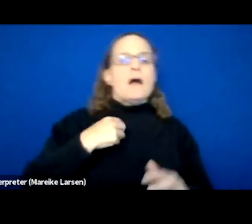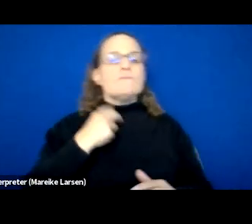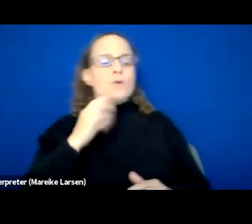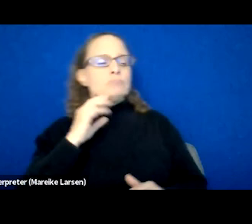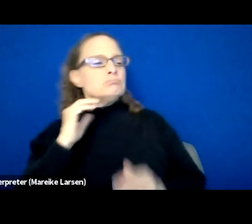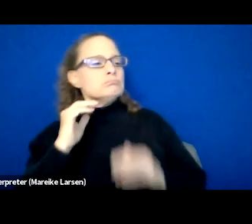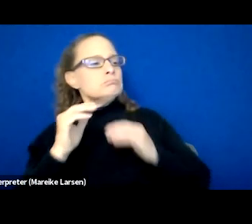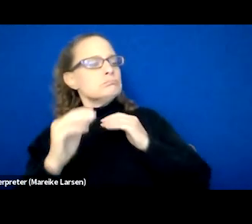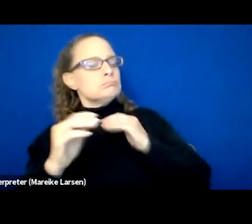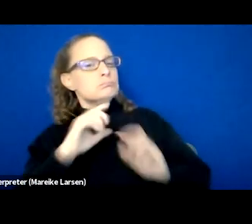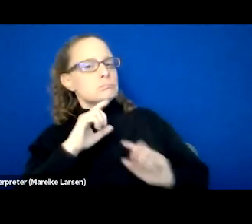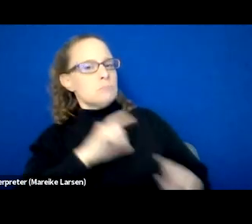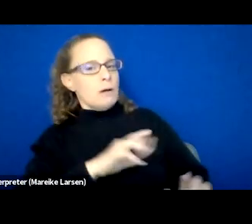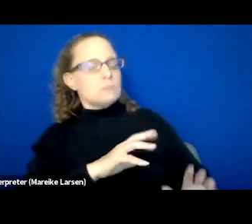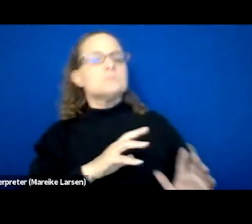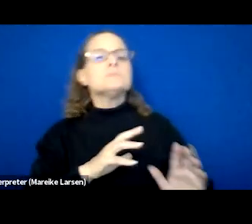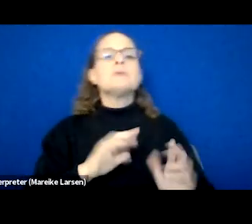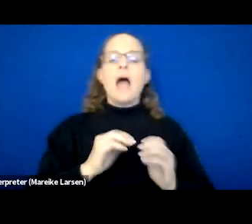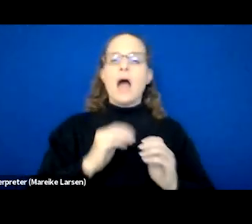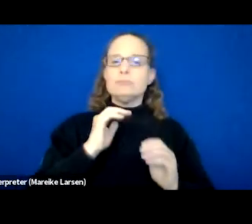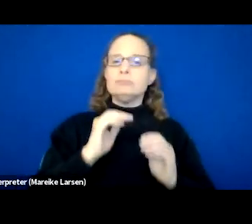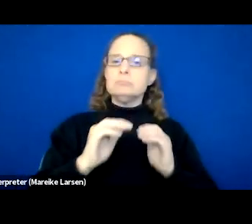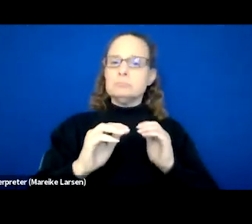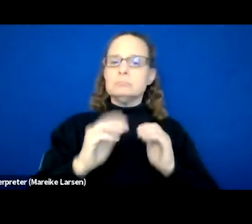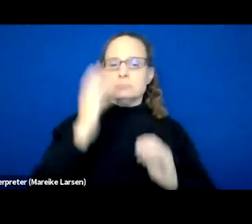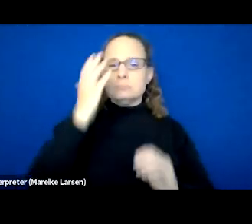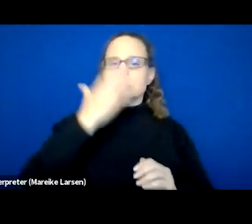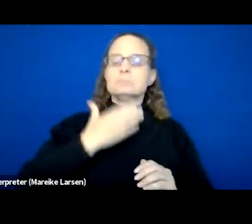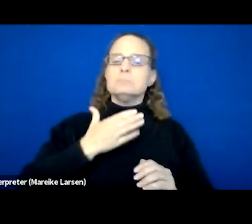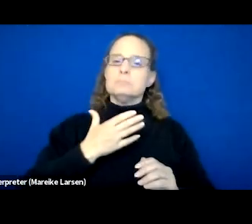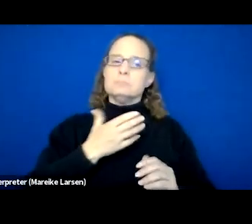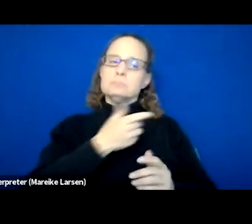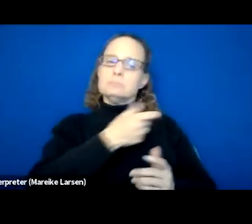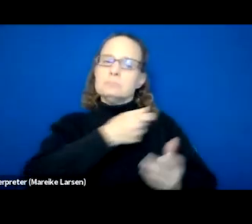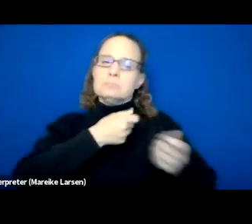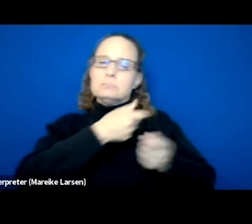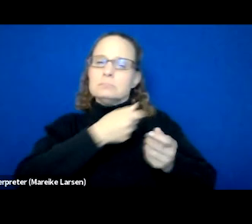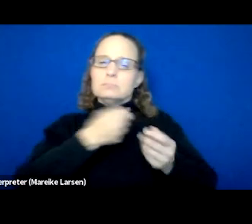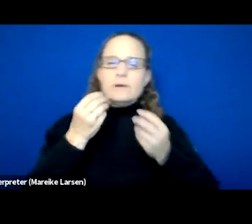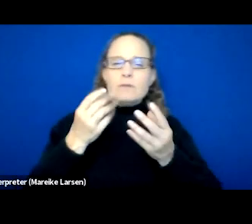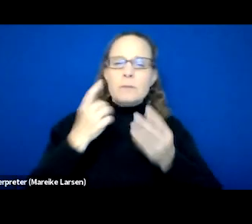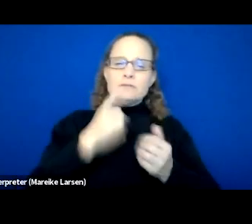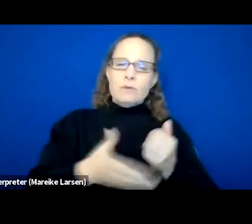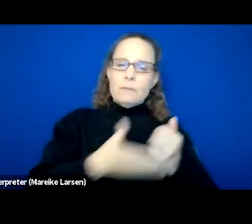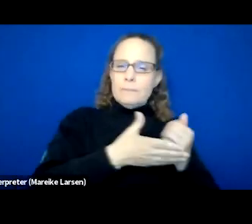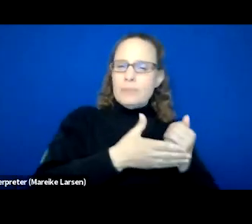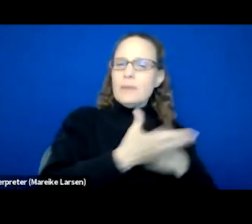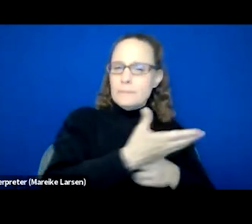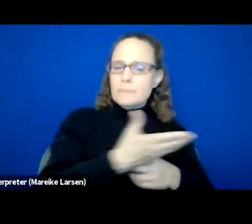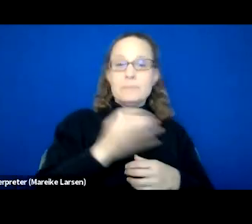and how to deal with just being able to get all the information that we need so we can better assist them. So that was really a good experience as well as